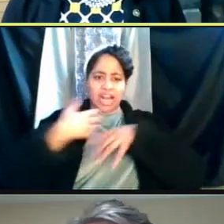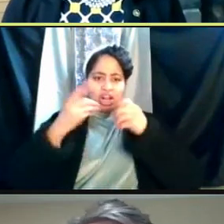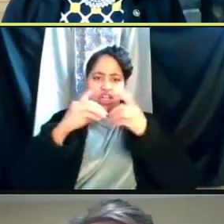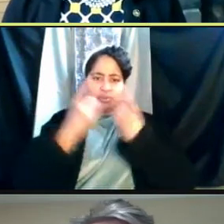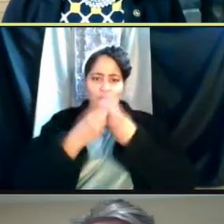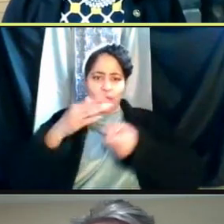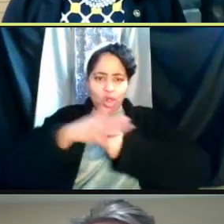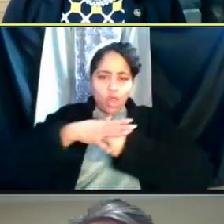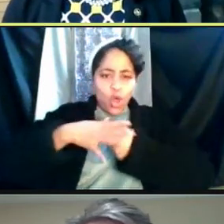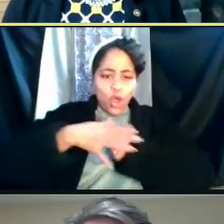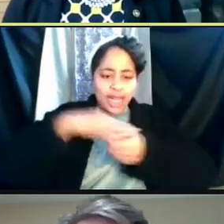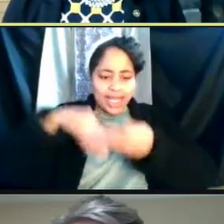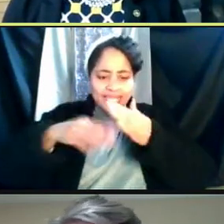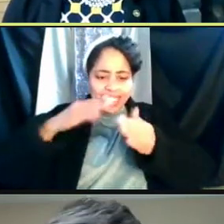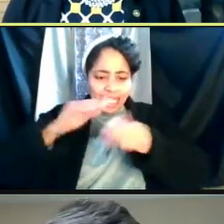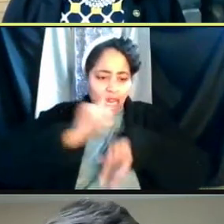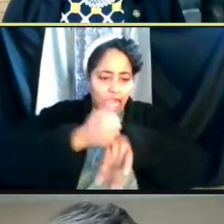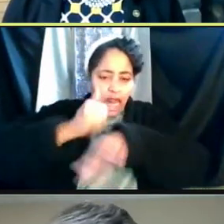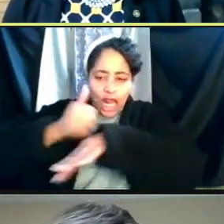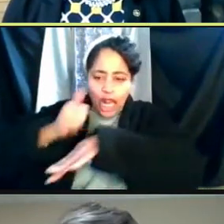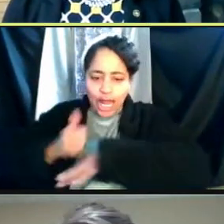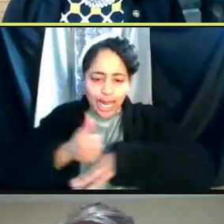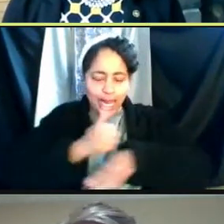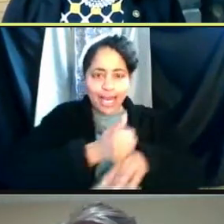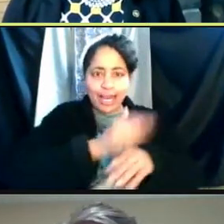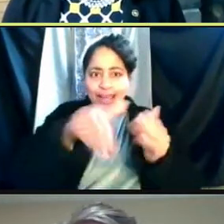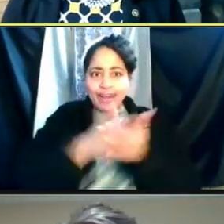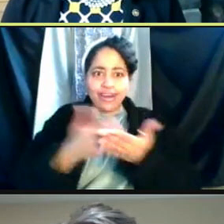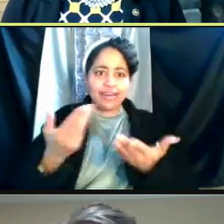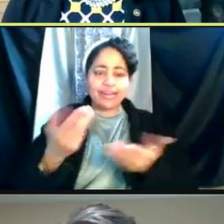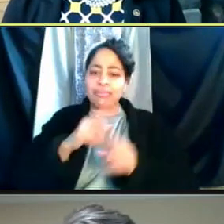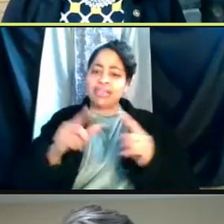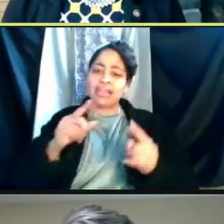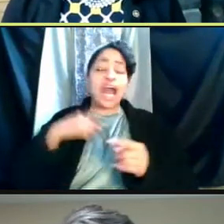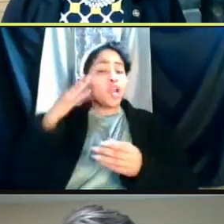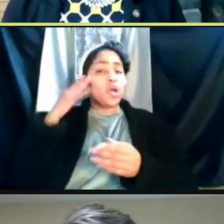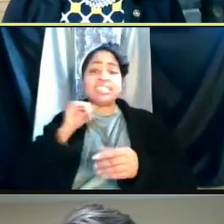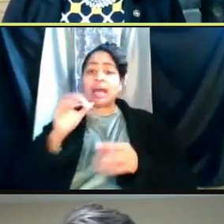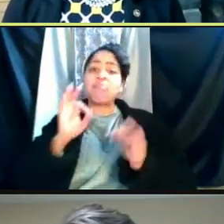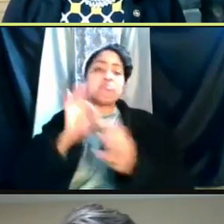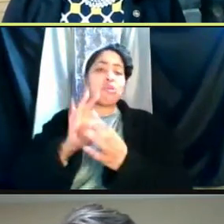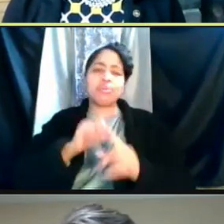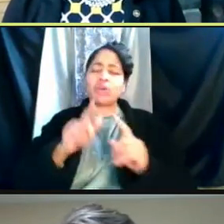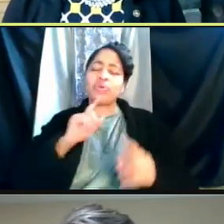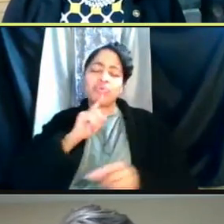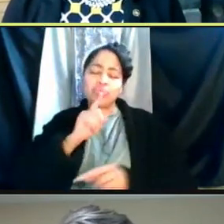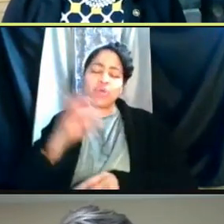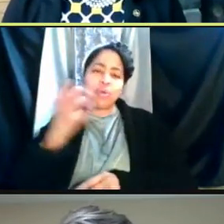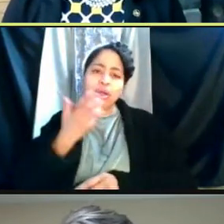And I know it's not perfect, but it's really remarkable. And I was talking to my son just a short time ago and he said, "You know what?